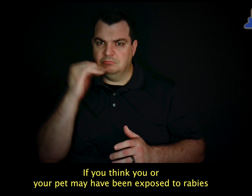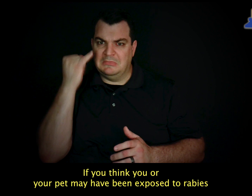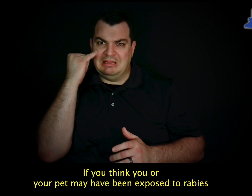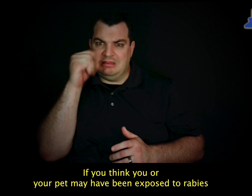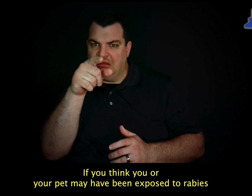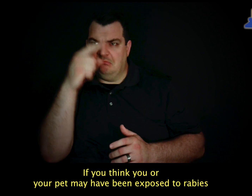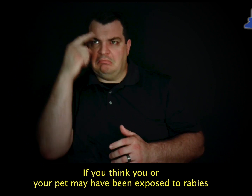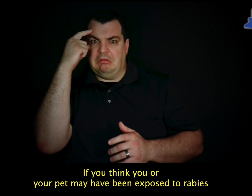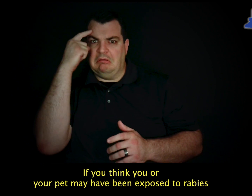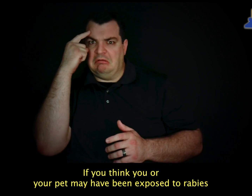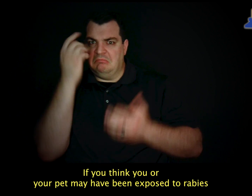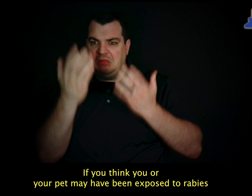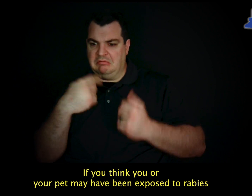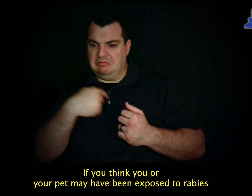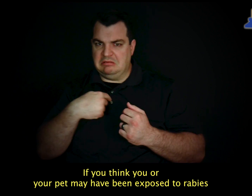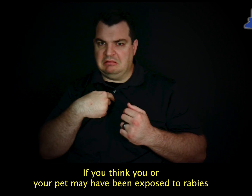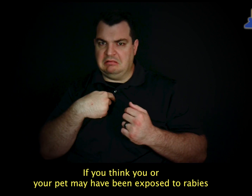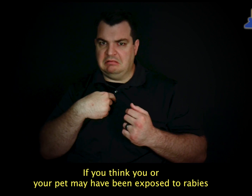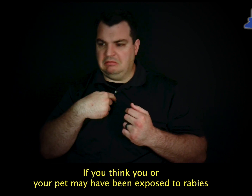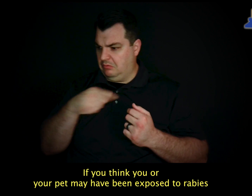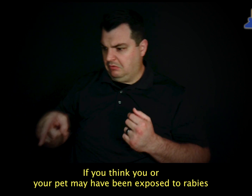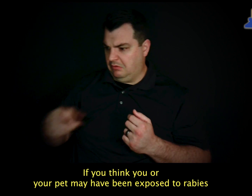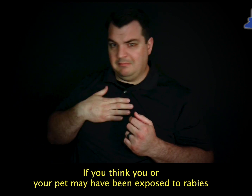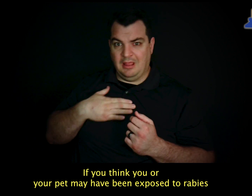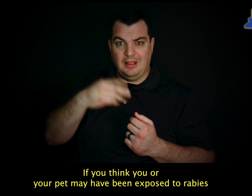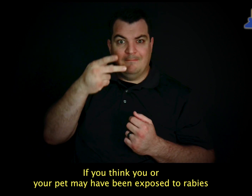If you think you or your pet may have been exposed to rabies